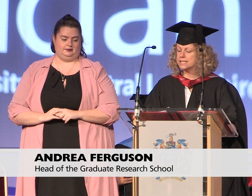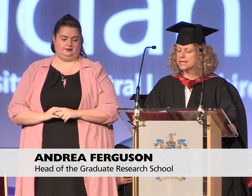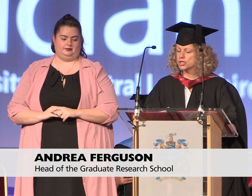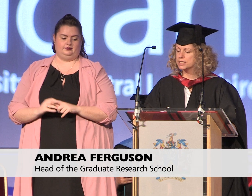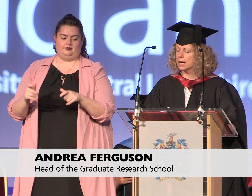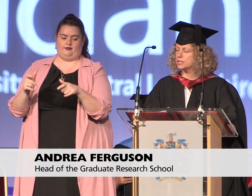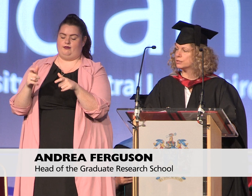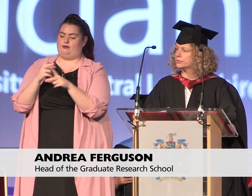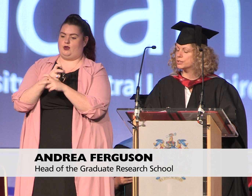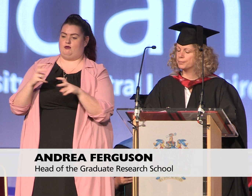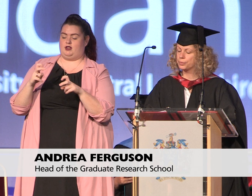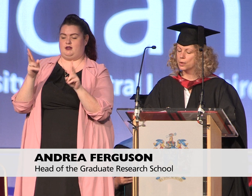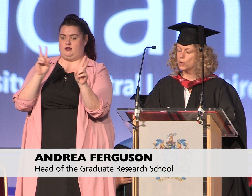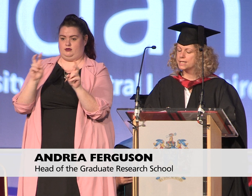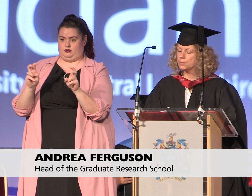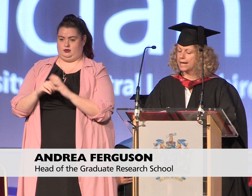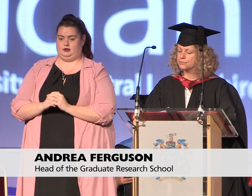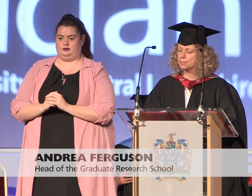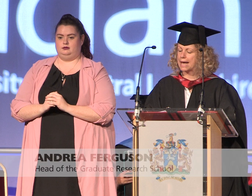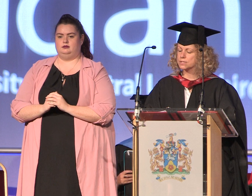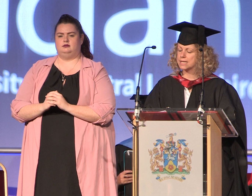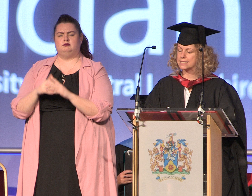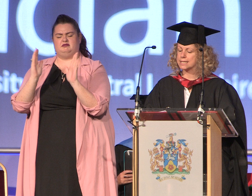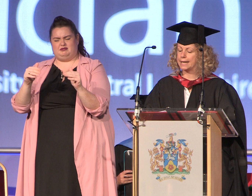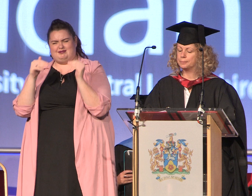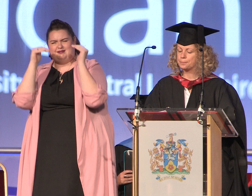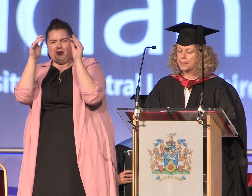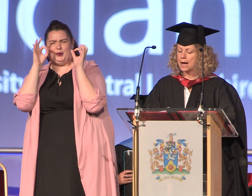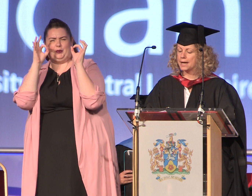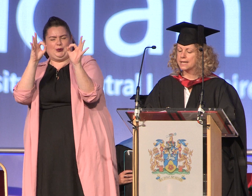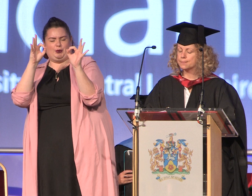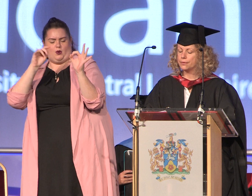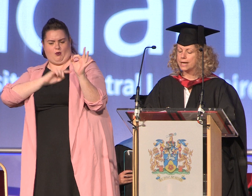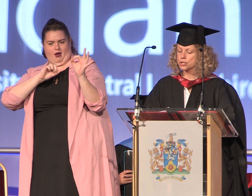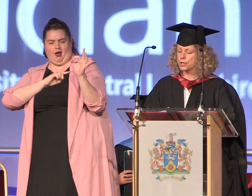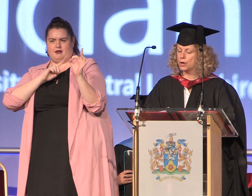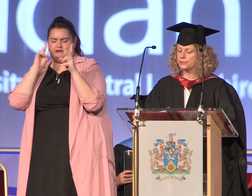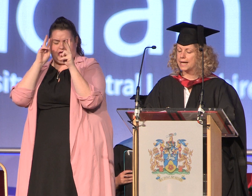research entitled Why do I have to be Outstanding an Exploration of the